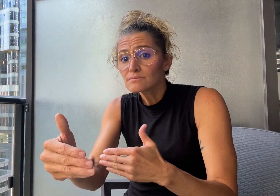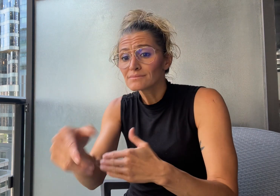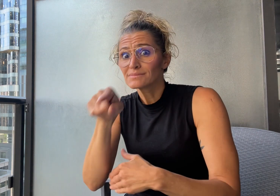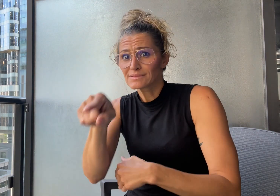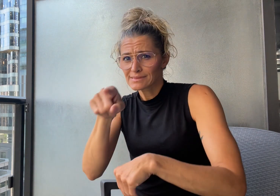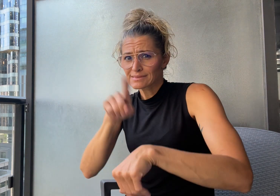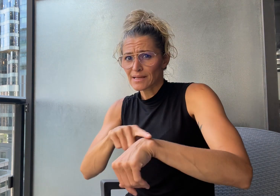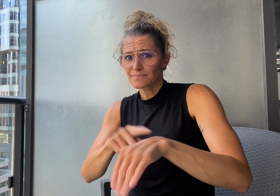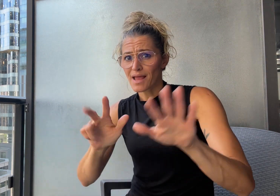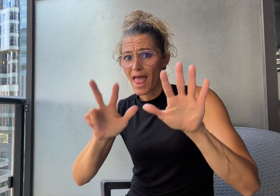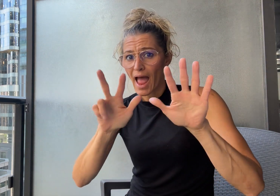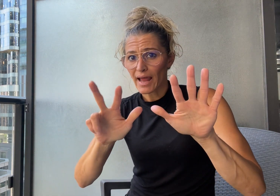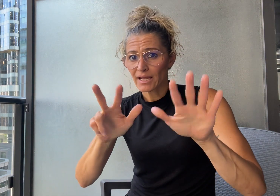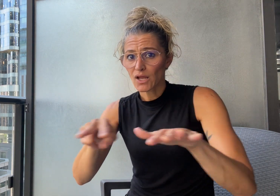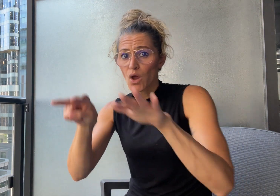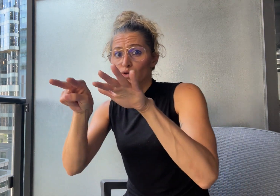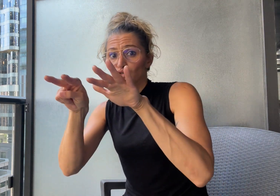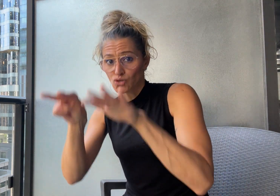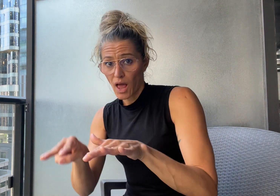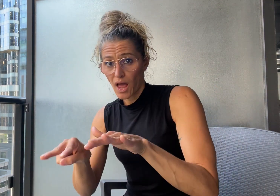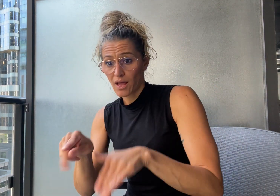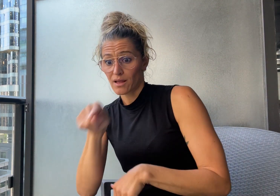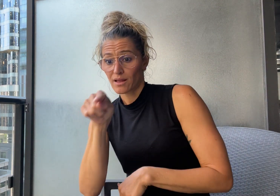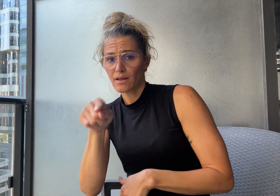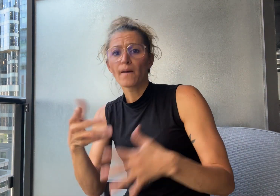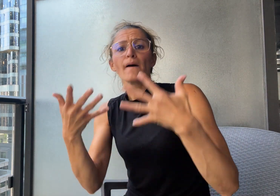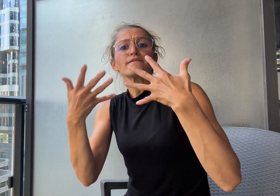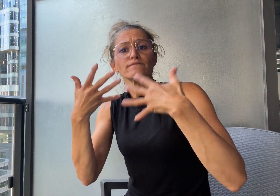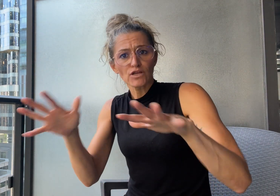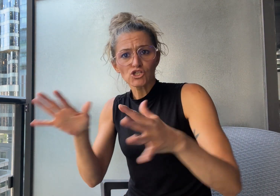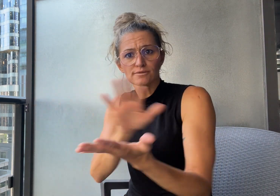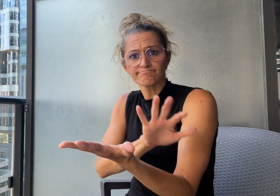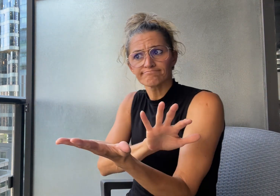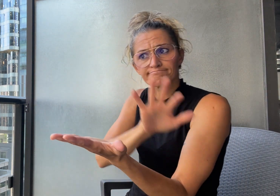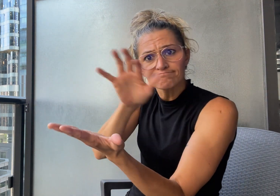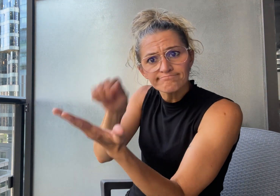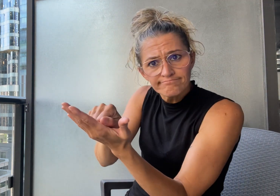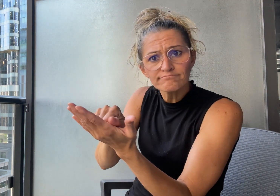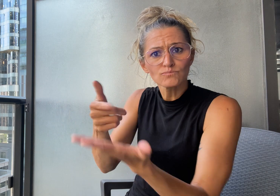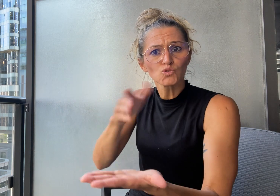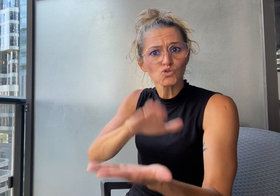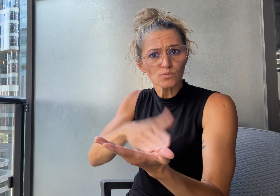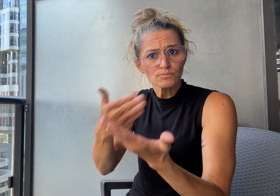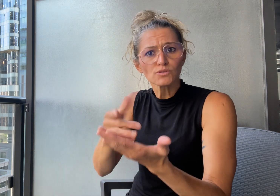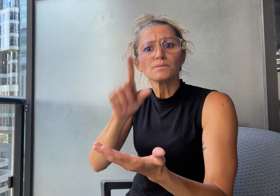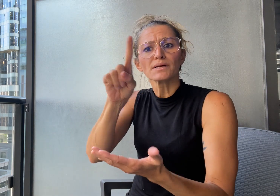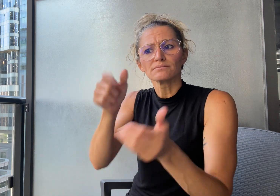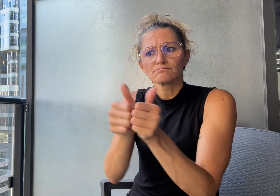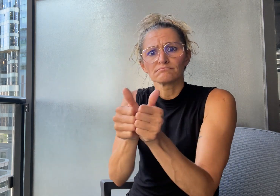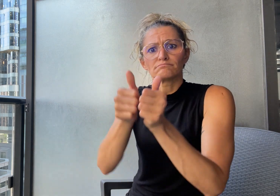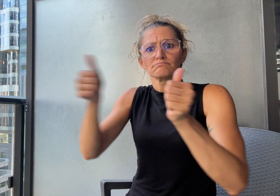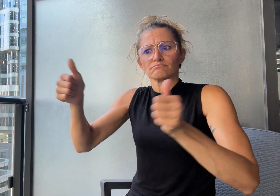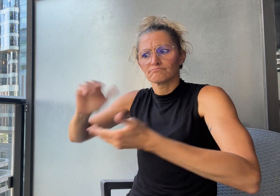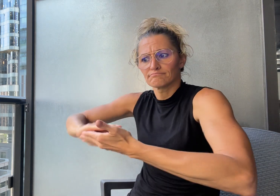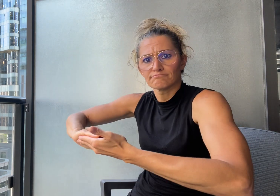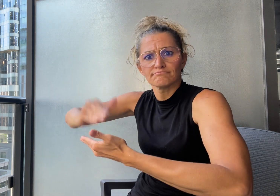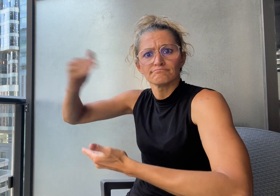she was admitted, but a weak internet connection caused